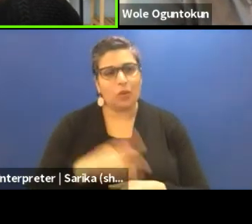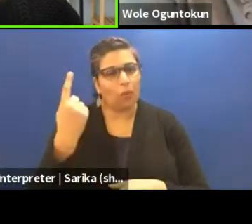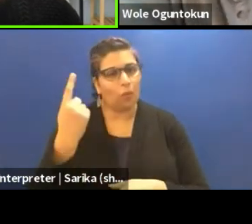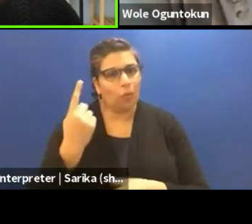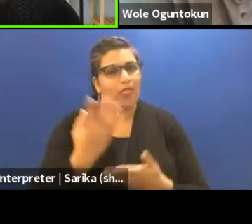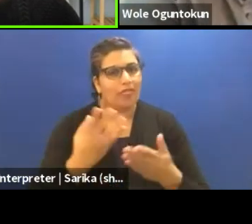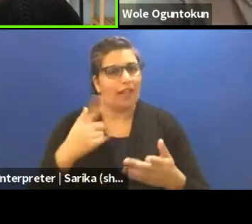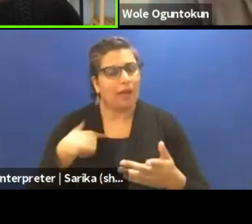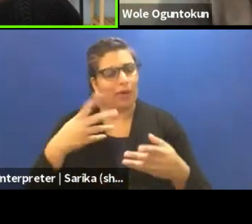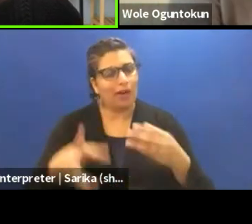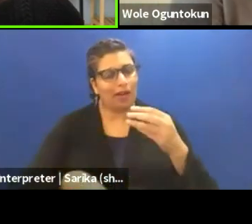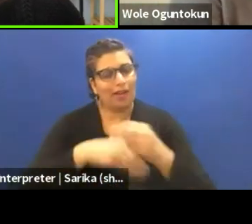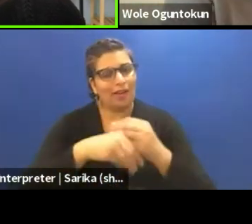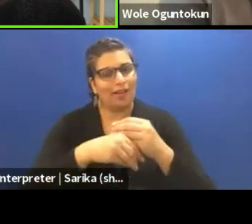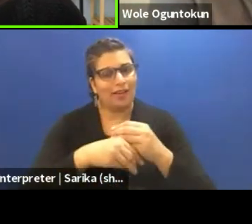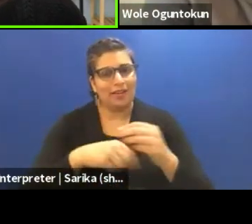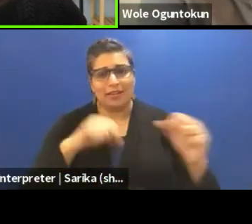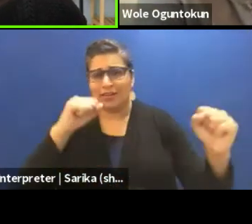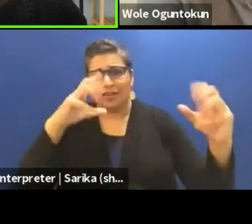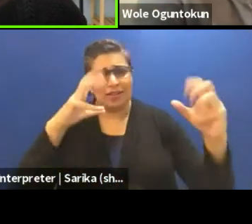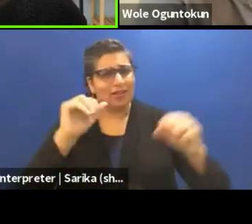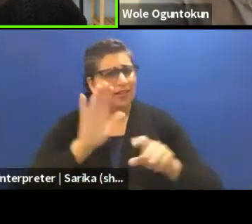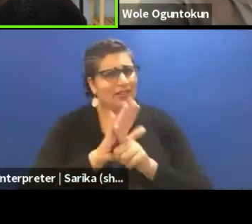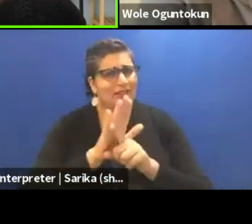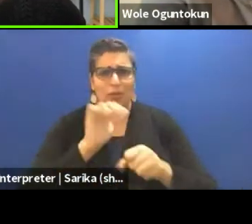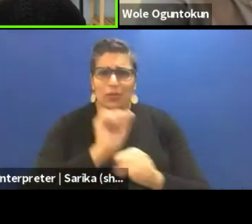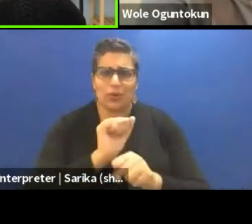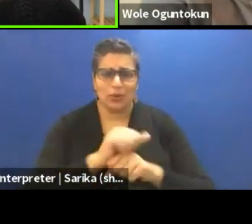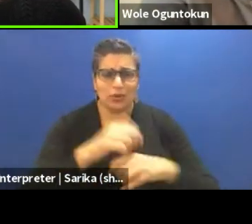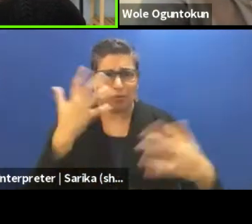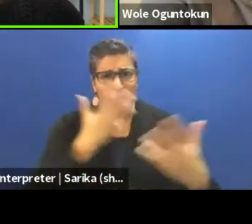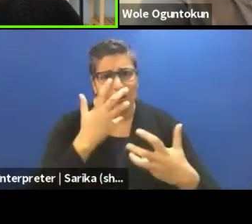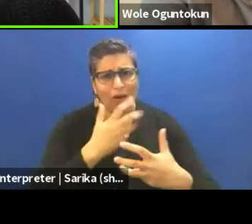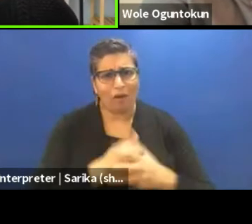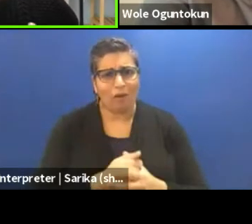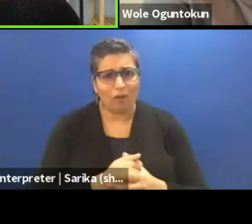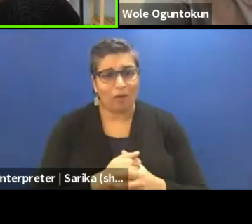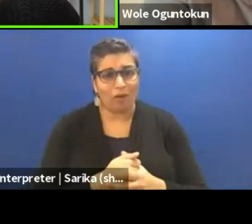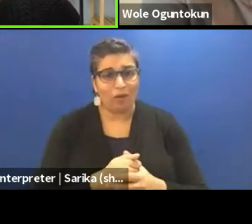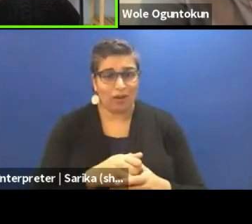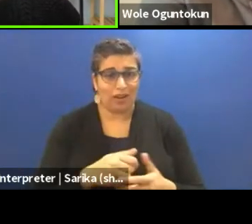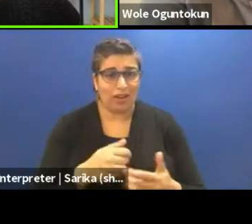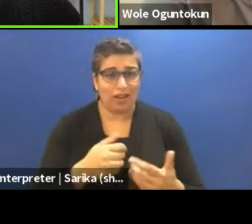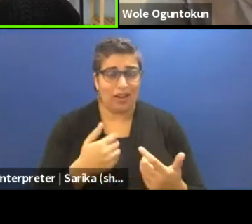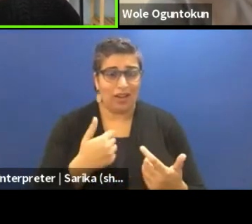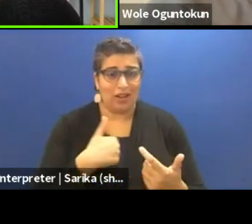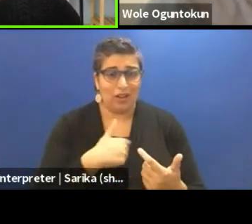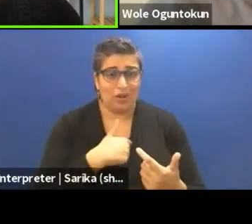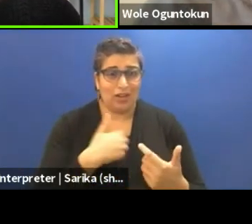is that I'm really amazed by the work that Adham does. And the fact that we have representation